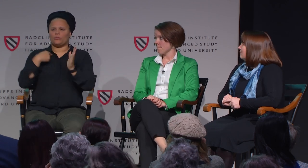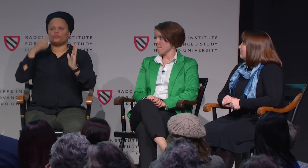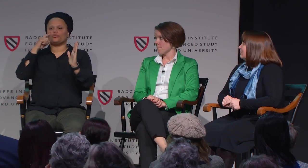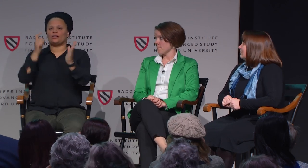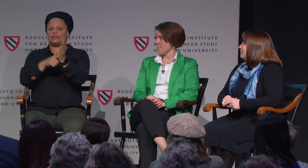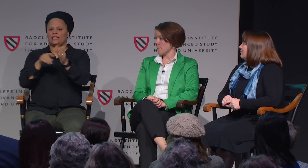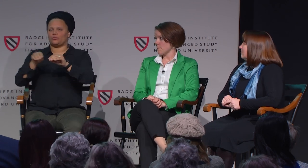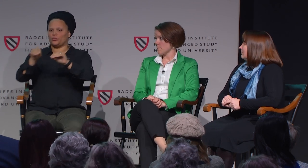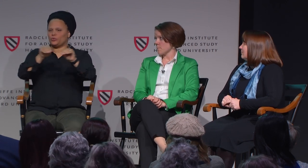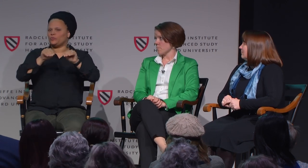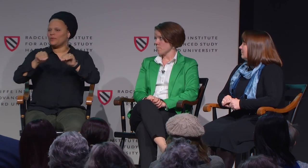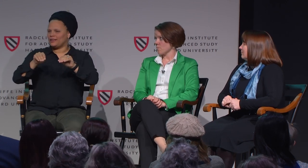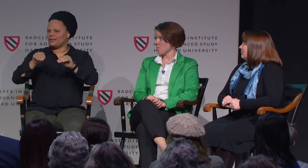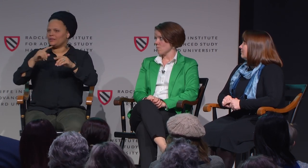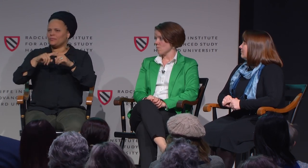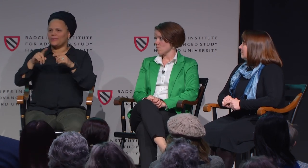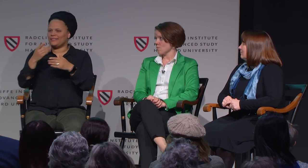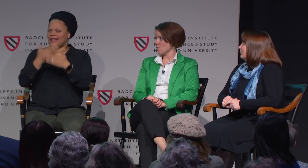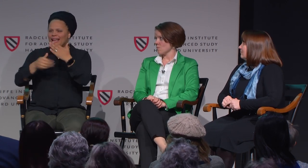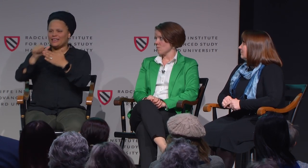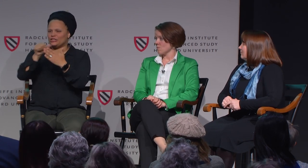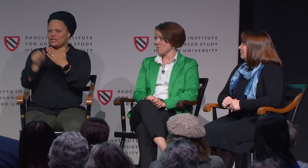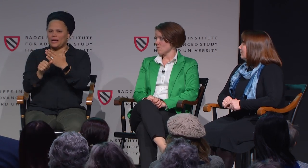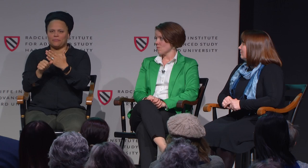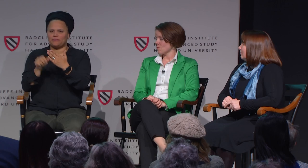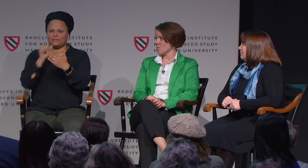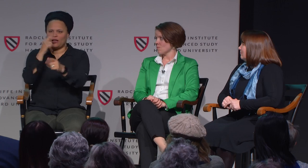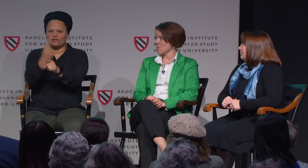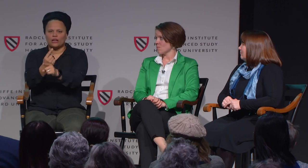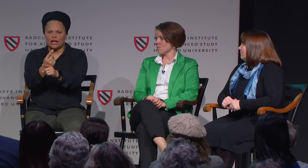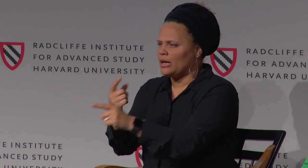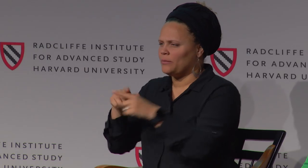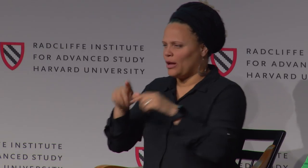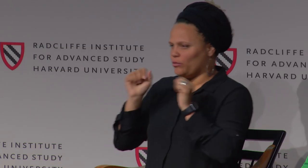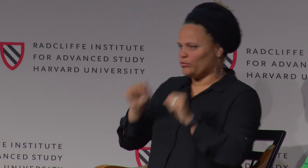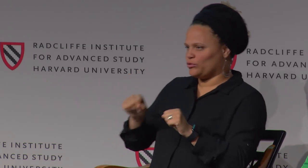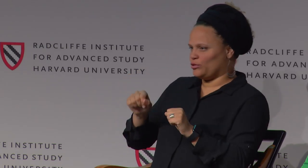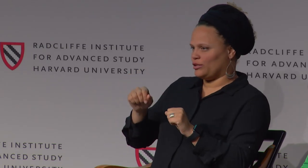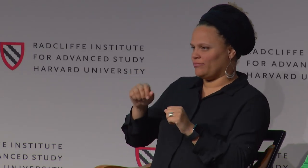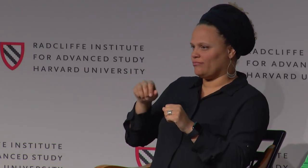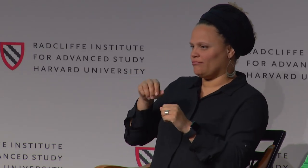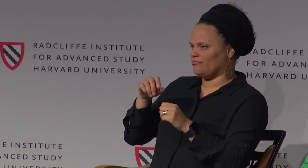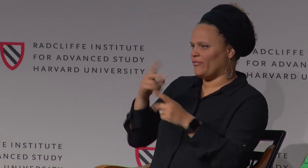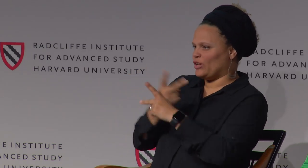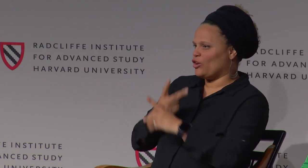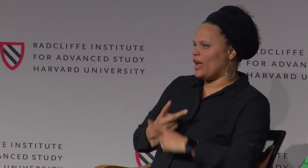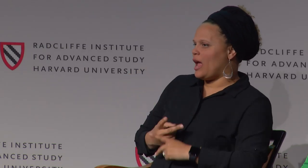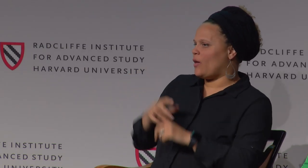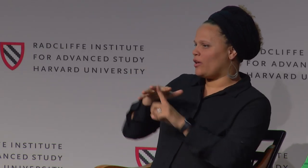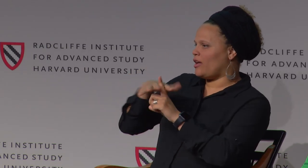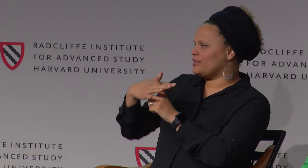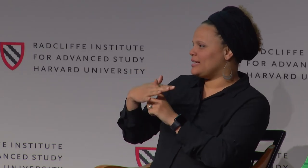If you do have movement, you could recognize there is movement. But without the hand shape, it then indicates something different.